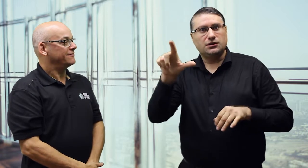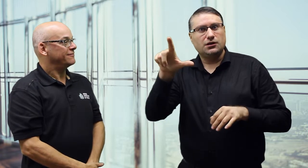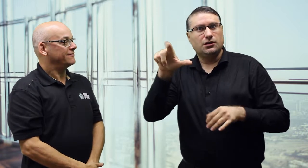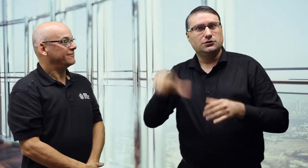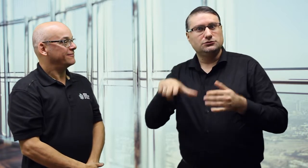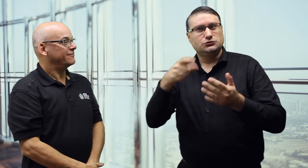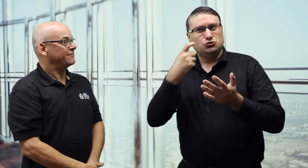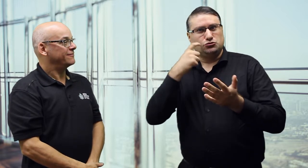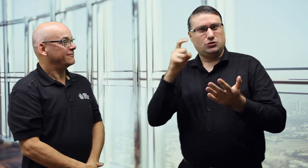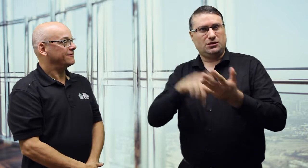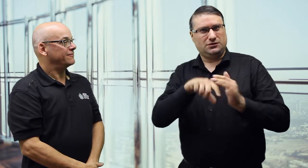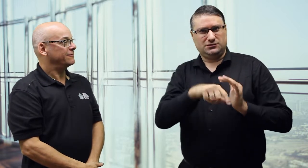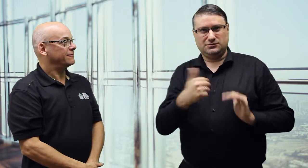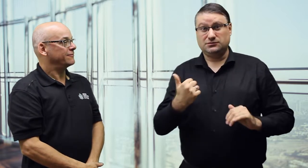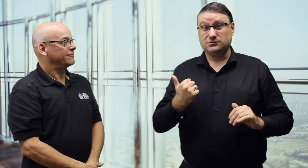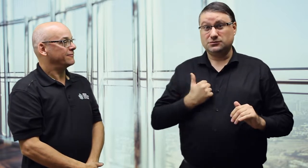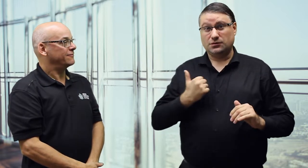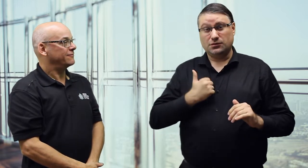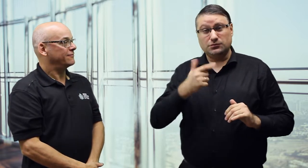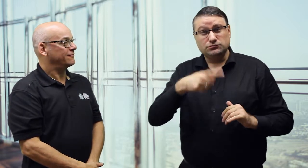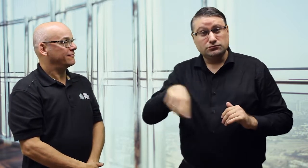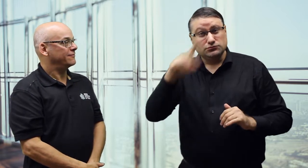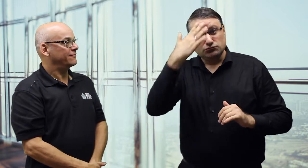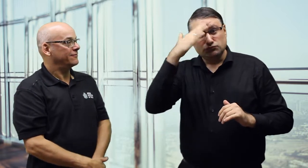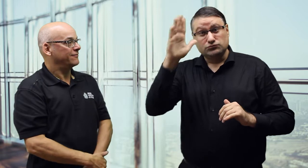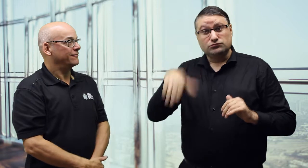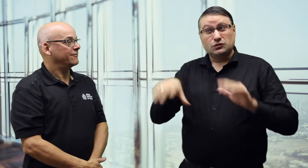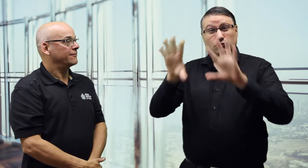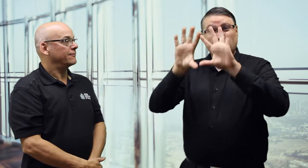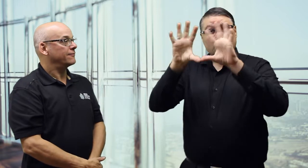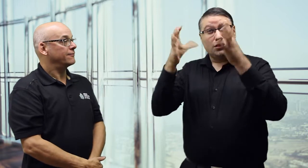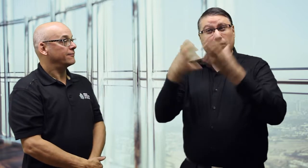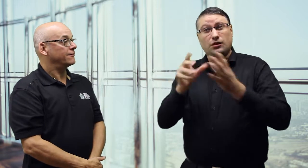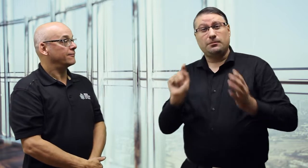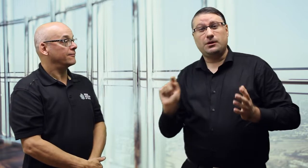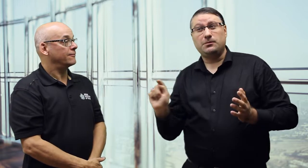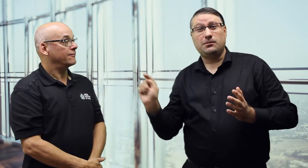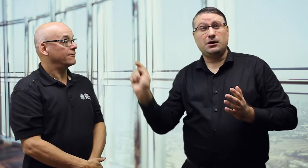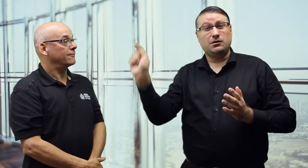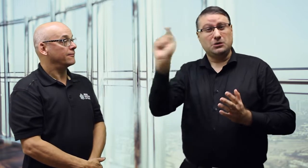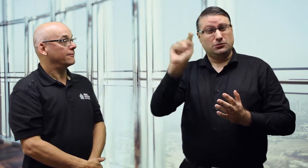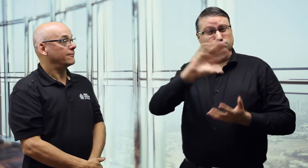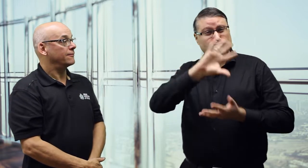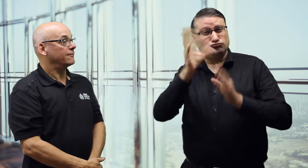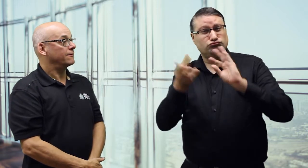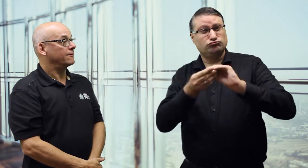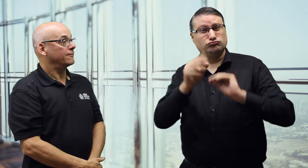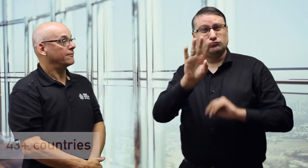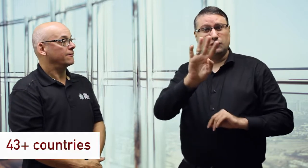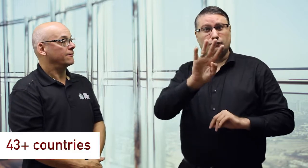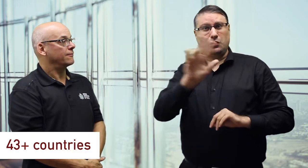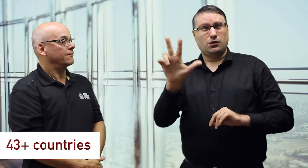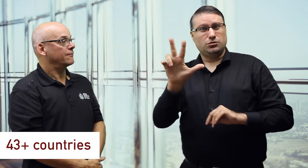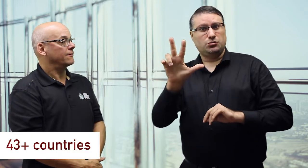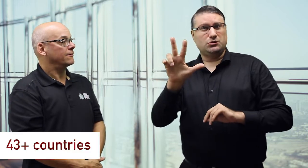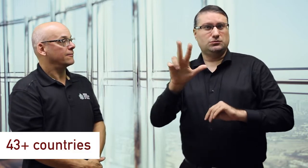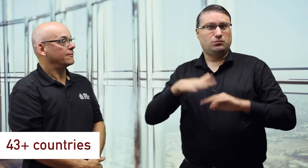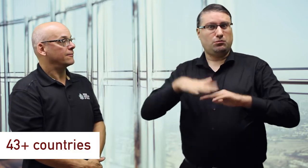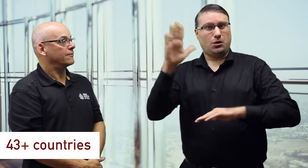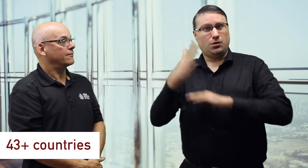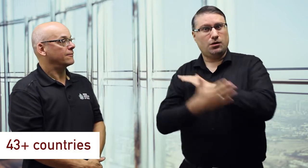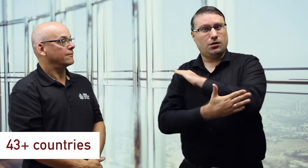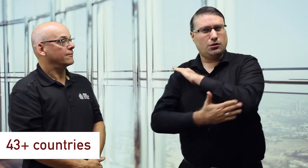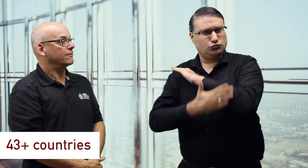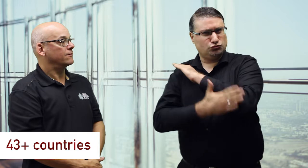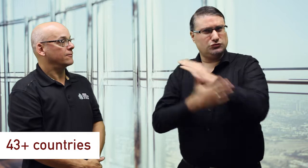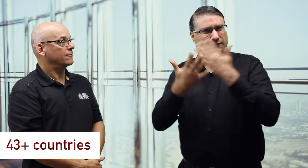is very important for Canada. Did you know that across the world, a total of 43 countries and more have